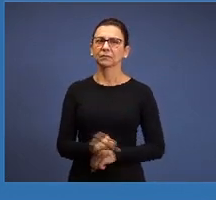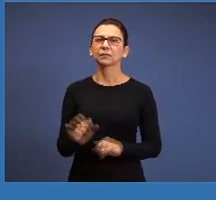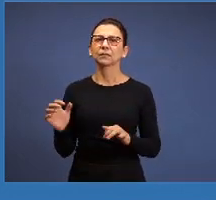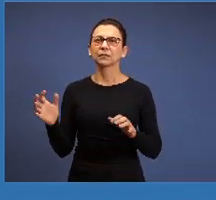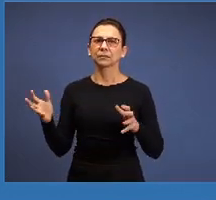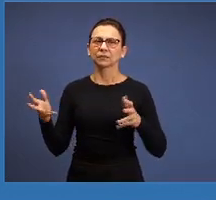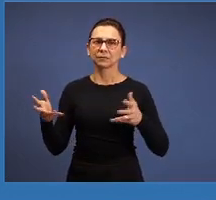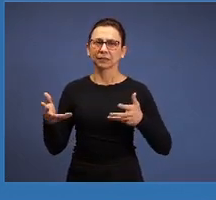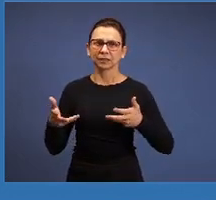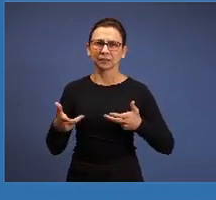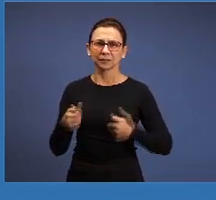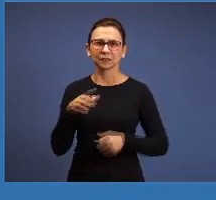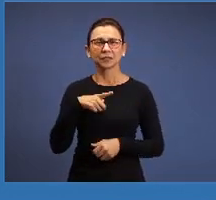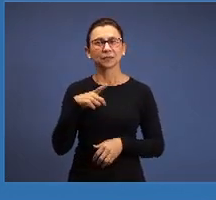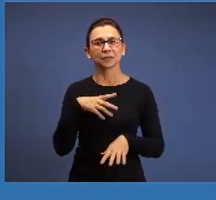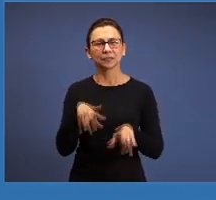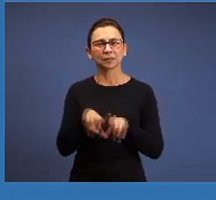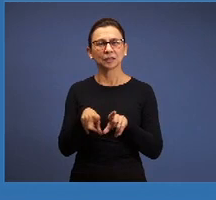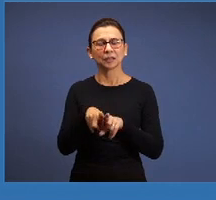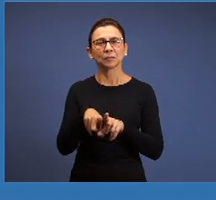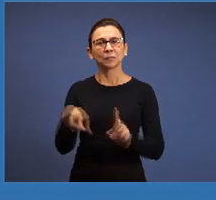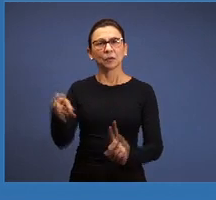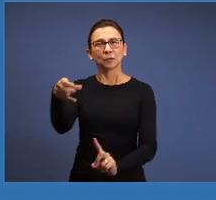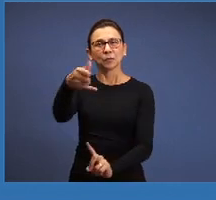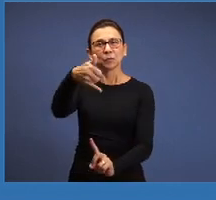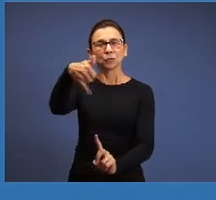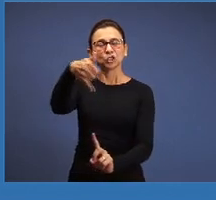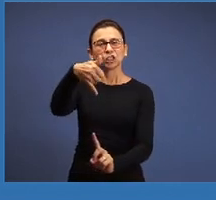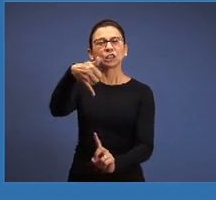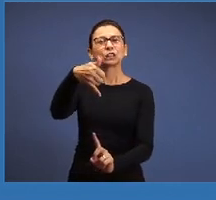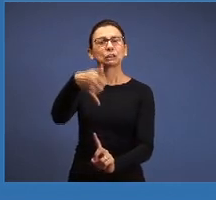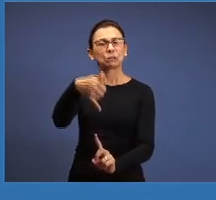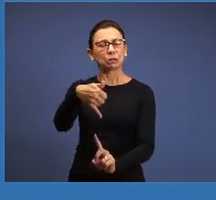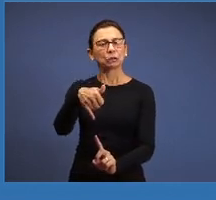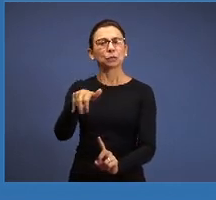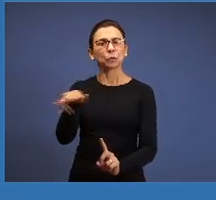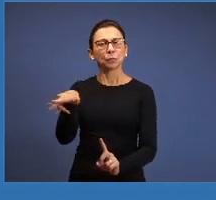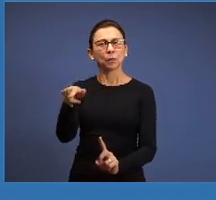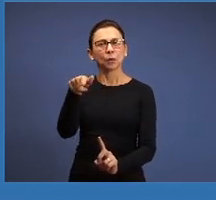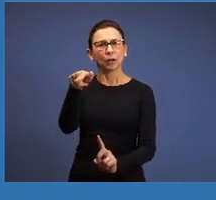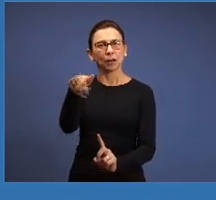we also had there an anointment, one of our brothers became anointed, brother Luiz Brumatti